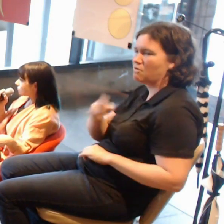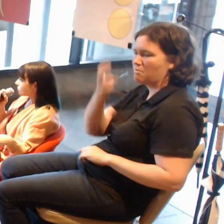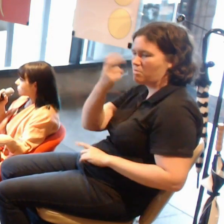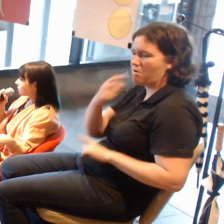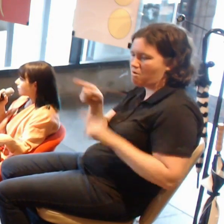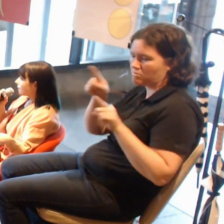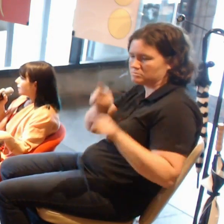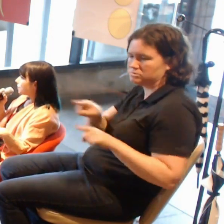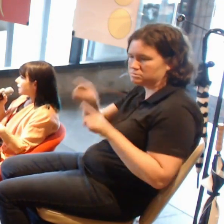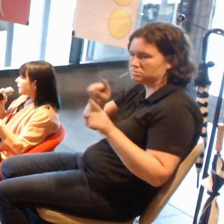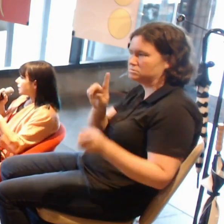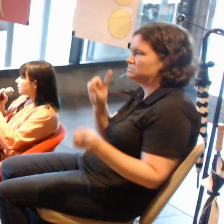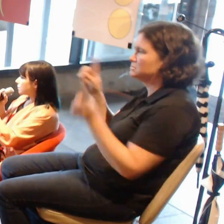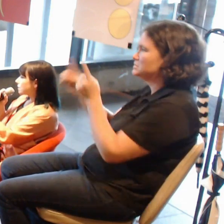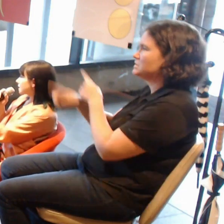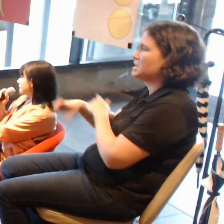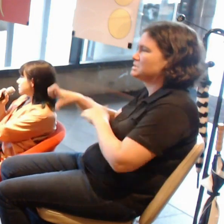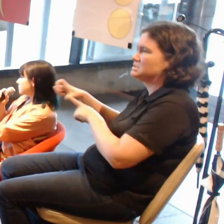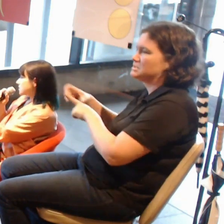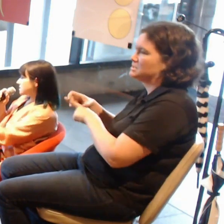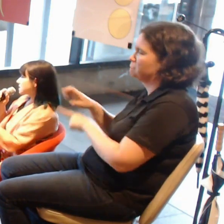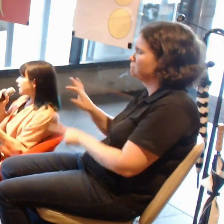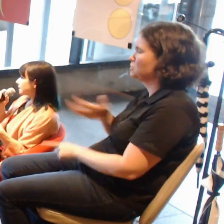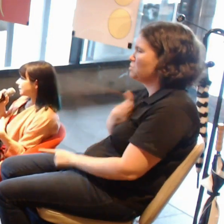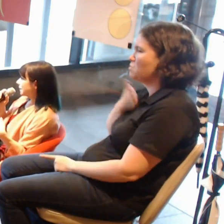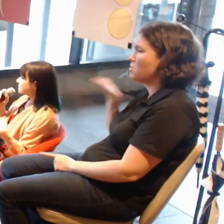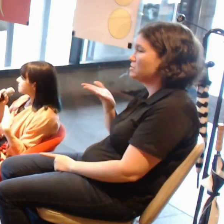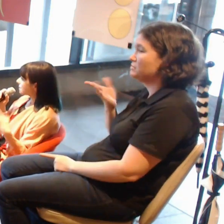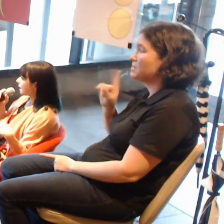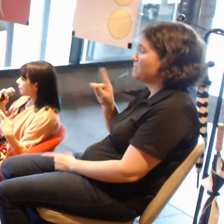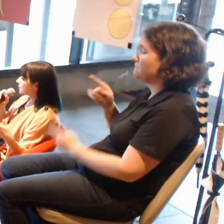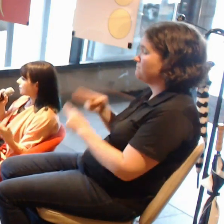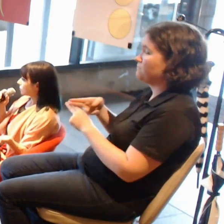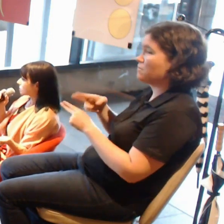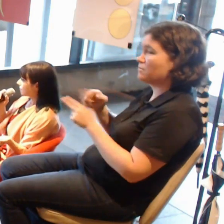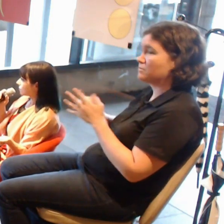But in the case of Jess and Simon, they are happy to have those conversations.